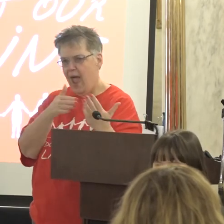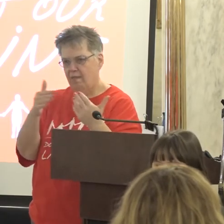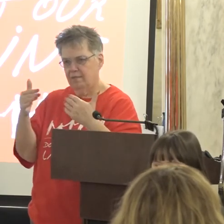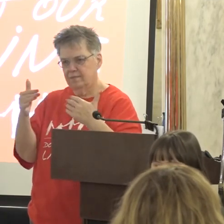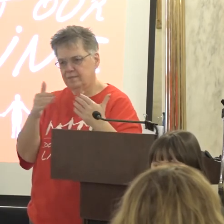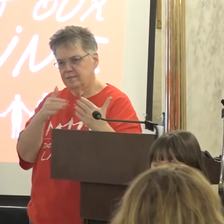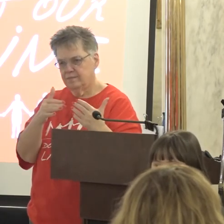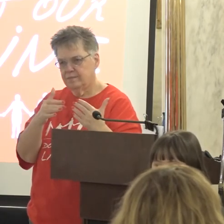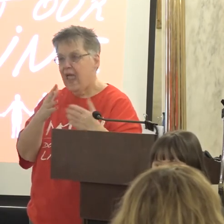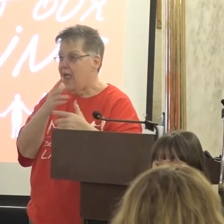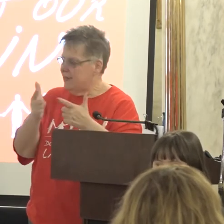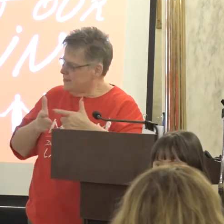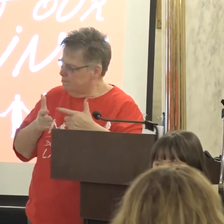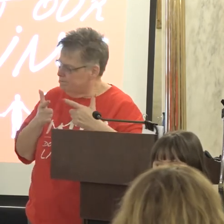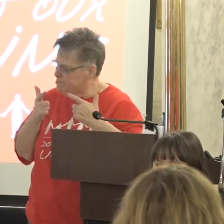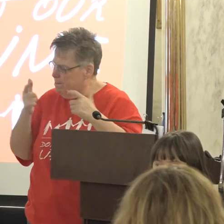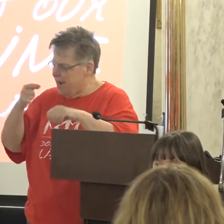And it's a big-time battle